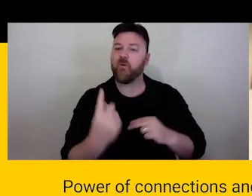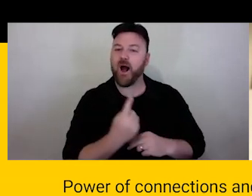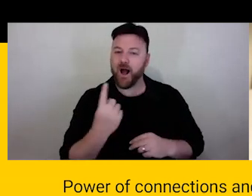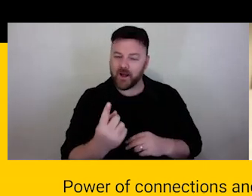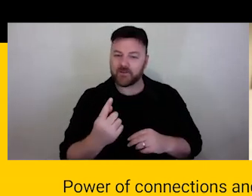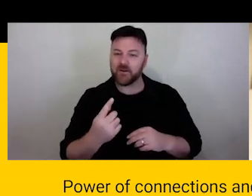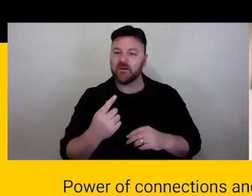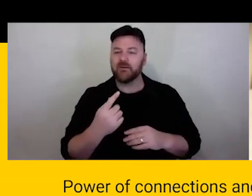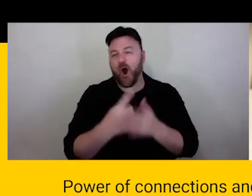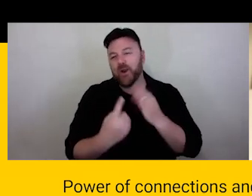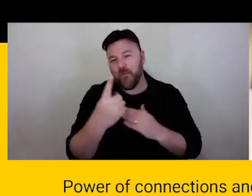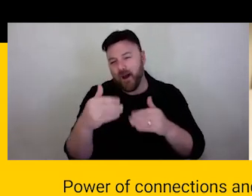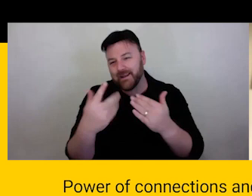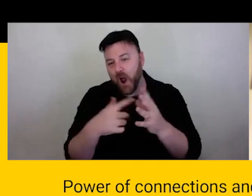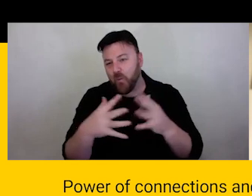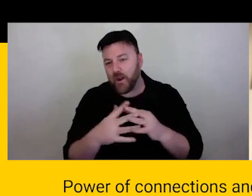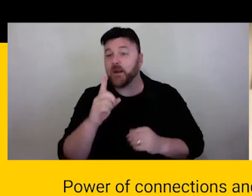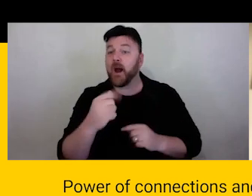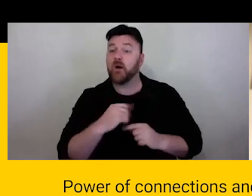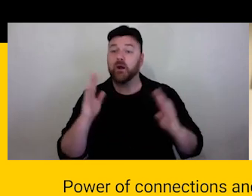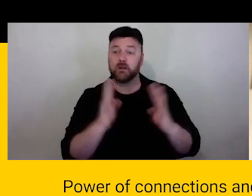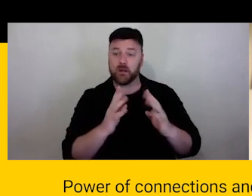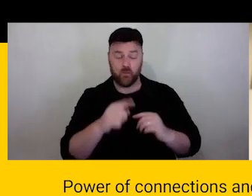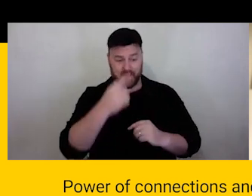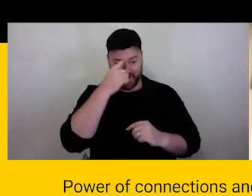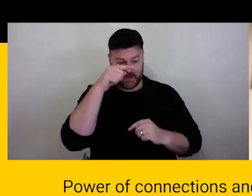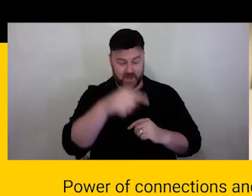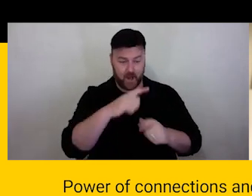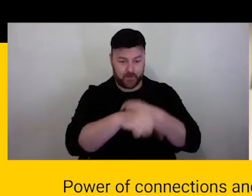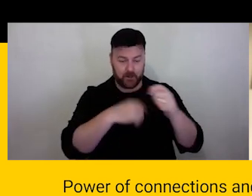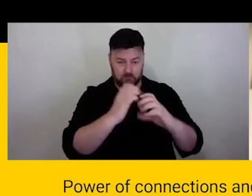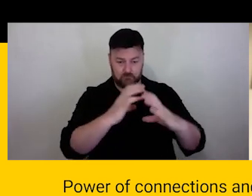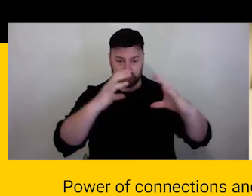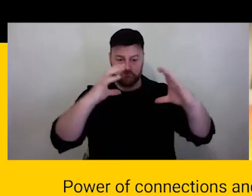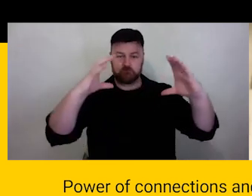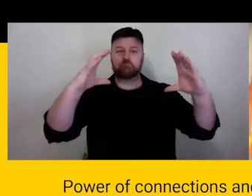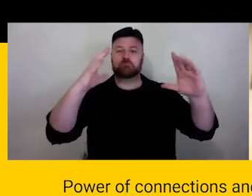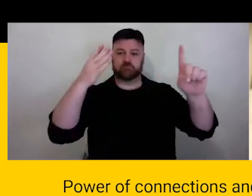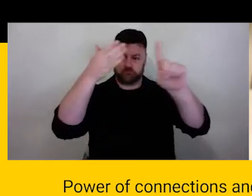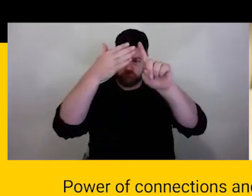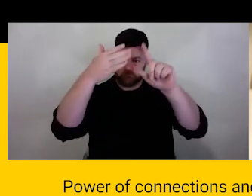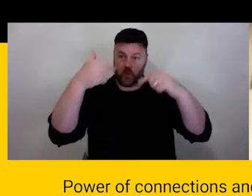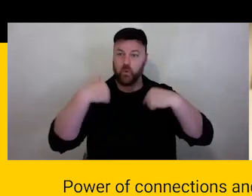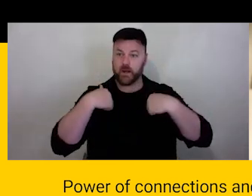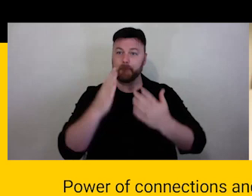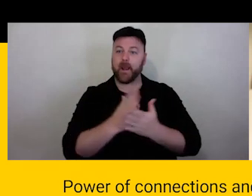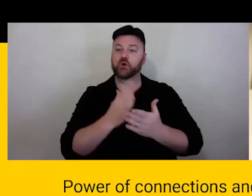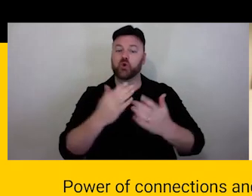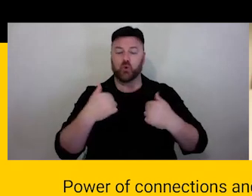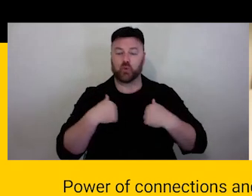steadiness to place our thinking and action into a bigger picture. So we allocate time to zoom out, to reflect on the industry, how we